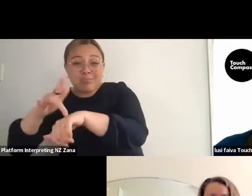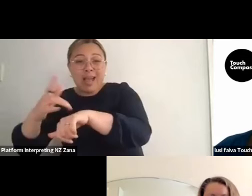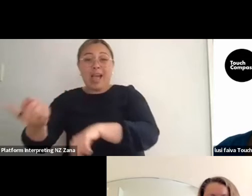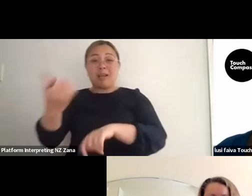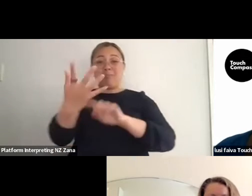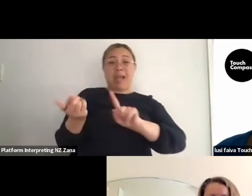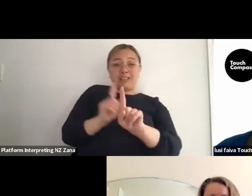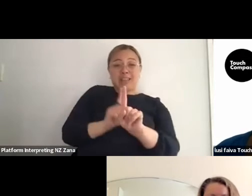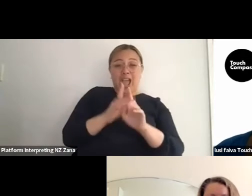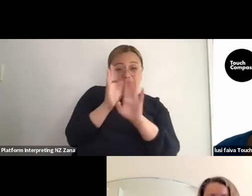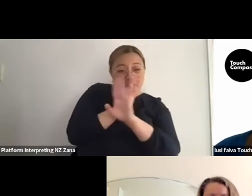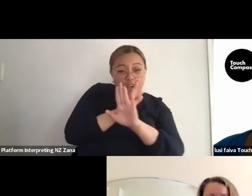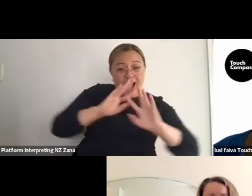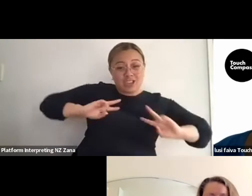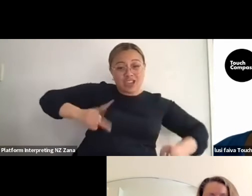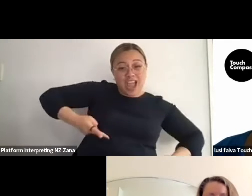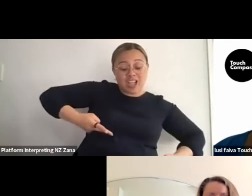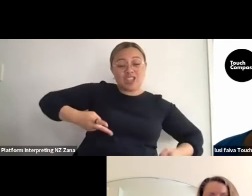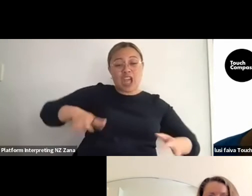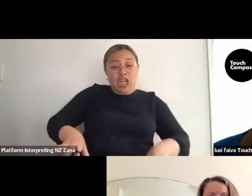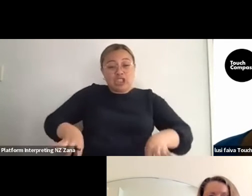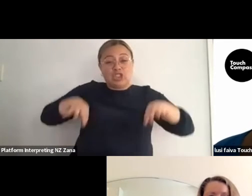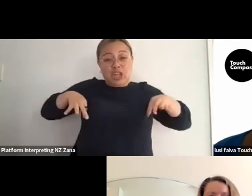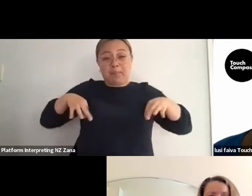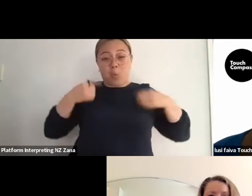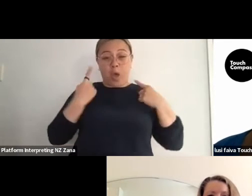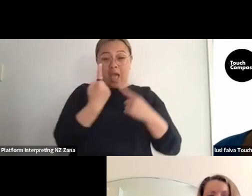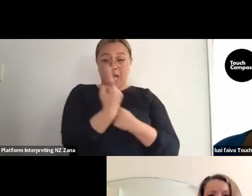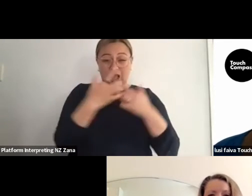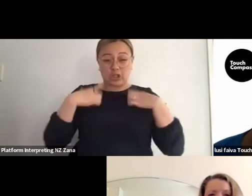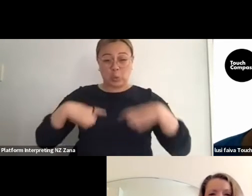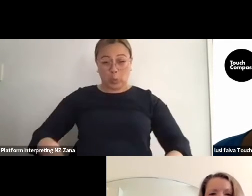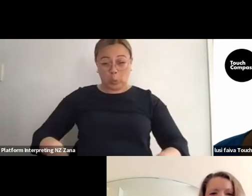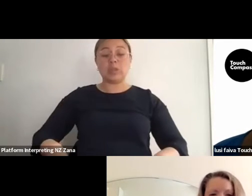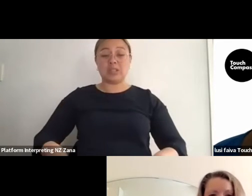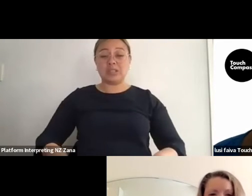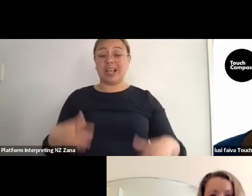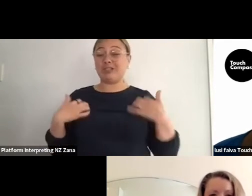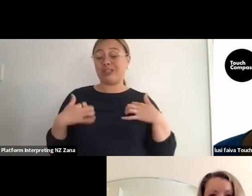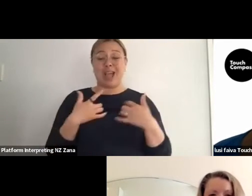Thank you Thanks Lusi